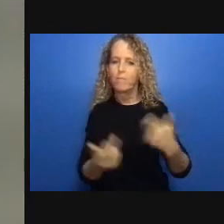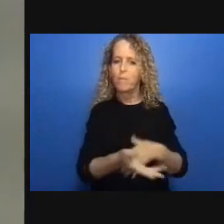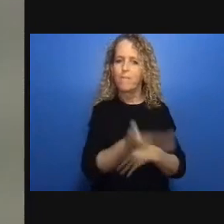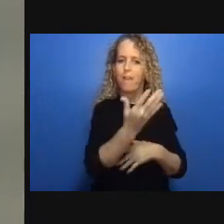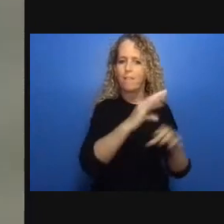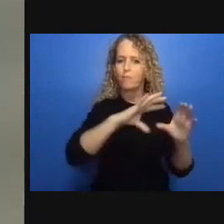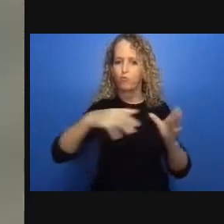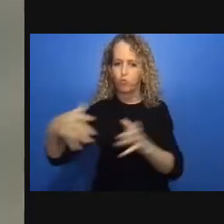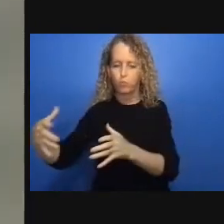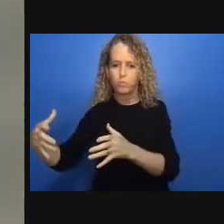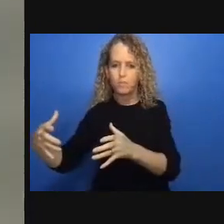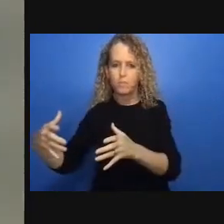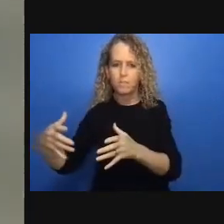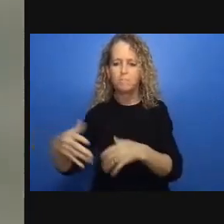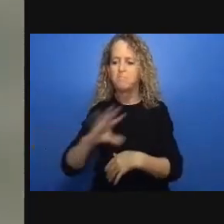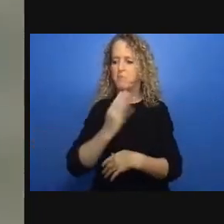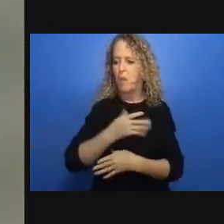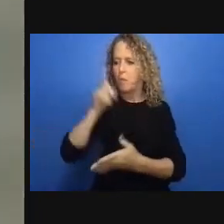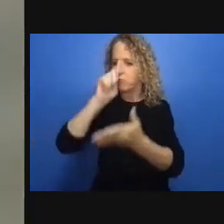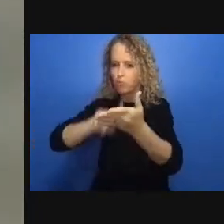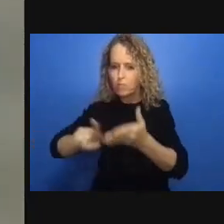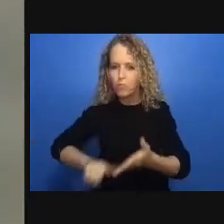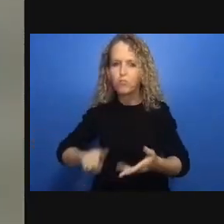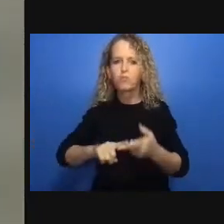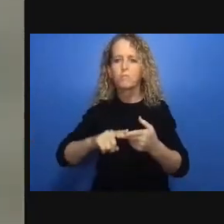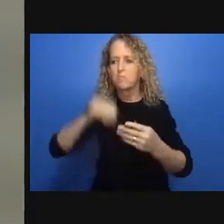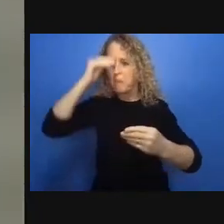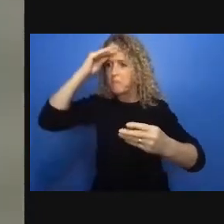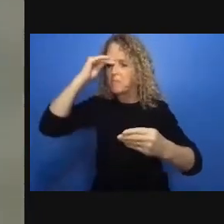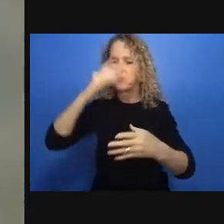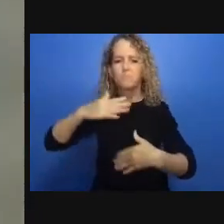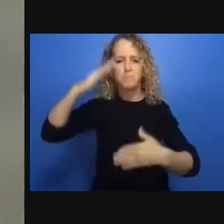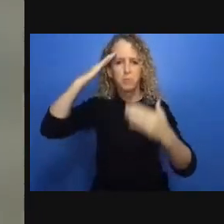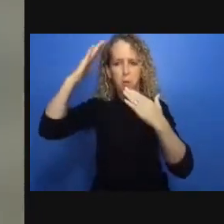the access to online communication and technology and these are the two that i'm going to